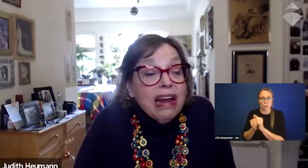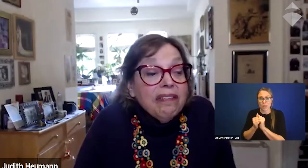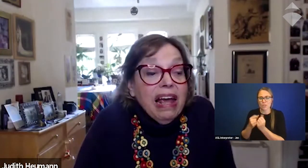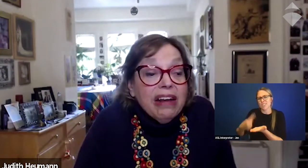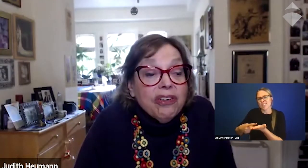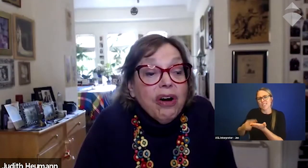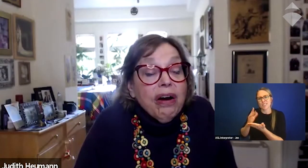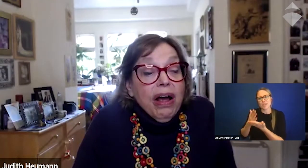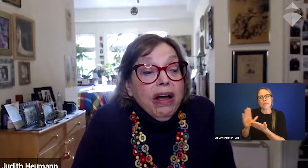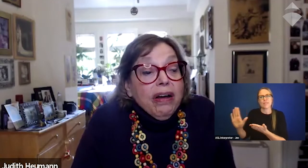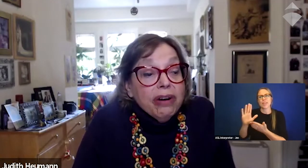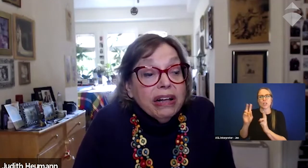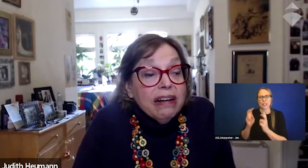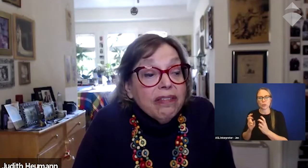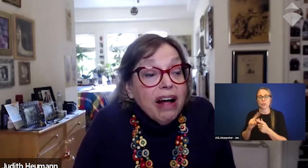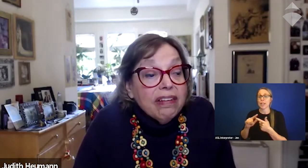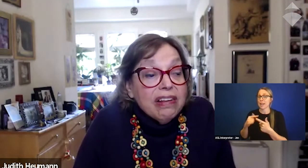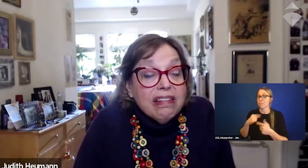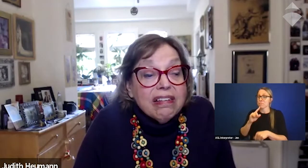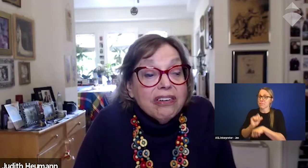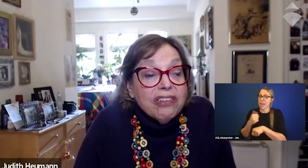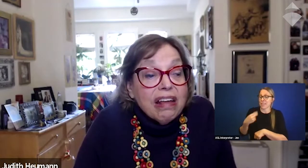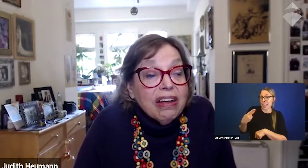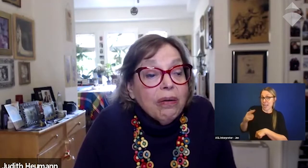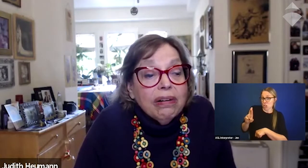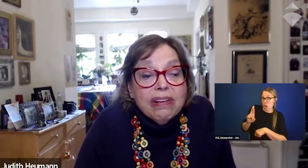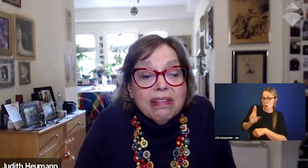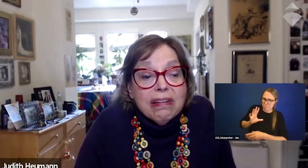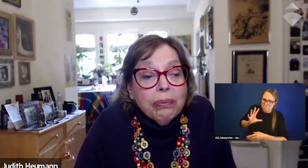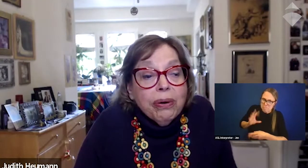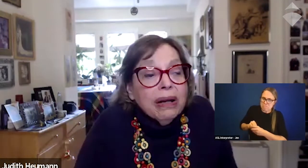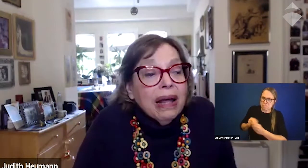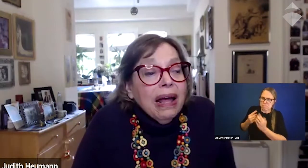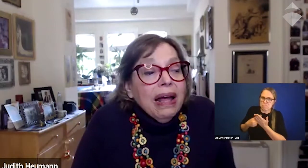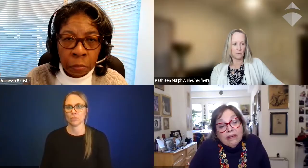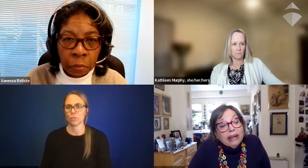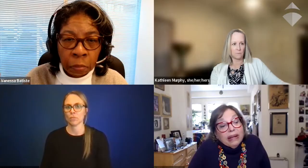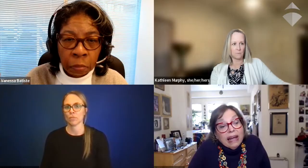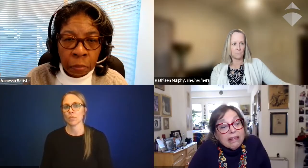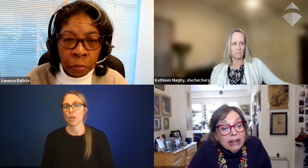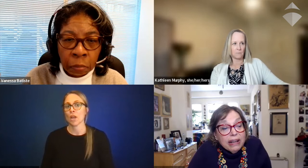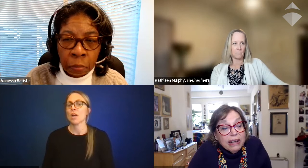and having HR really involved in these discussions. I think all of this is important. So I guess you really,